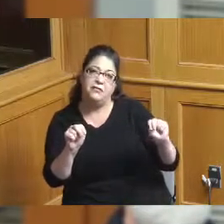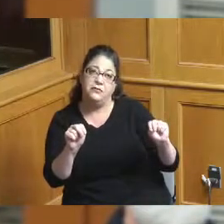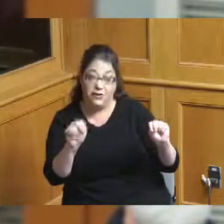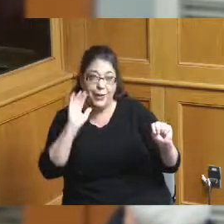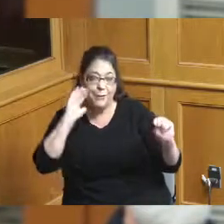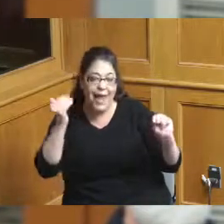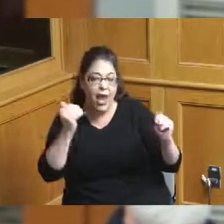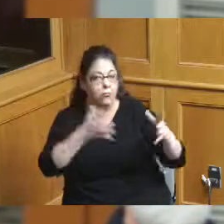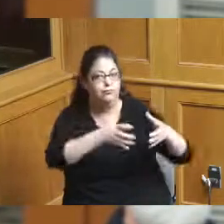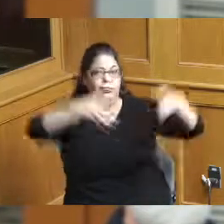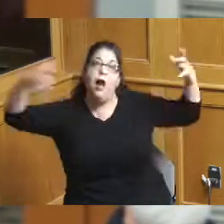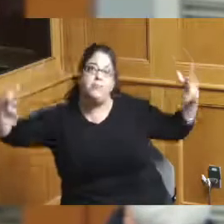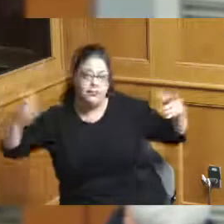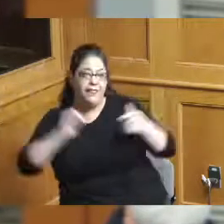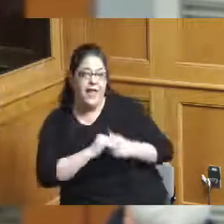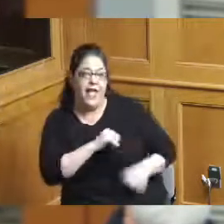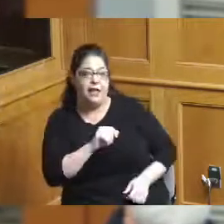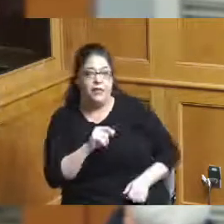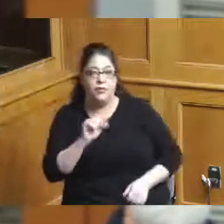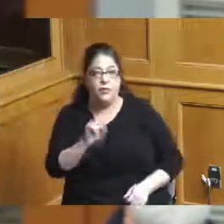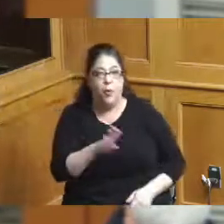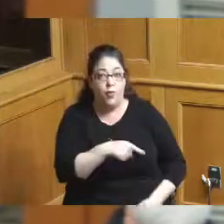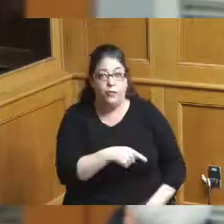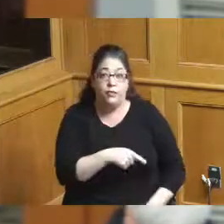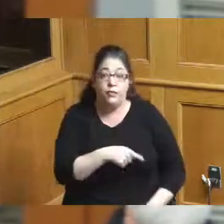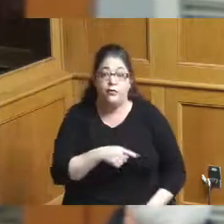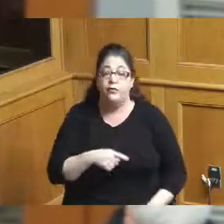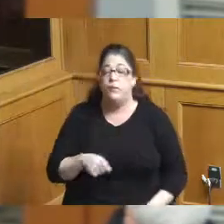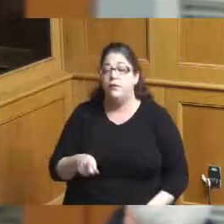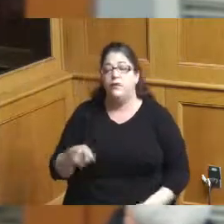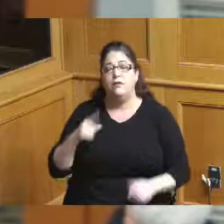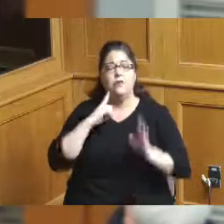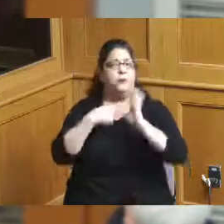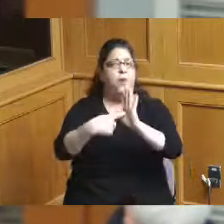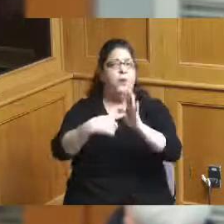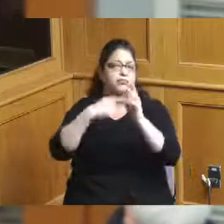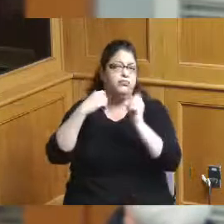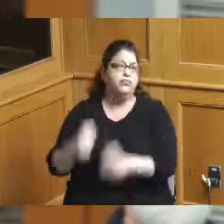so this is enormously important to show that we will have sufficient hotel rooms